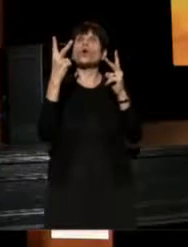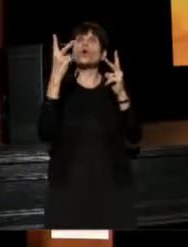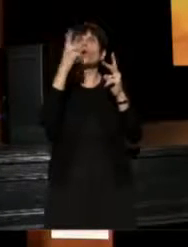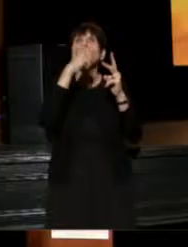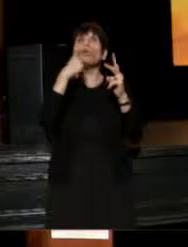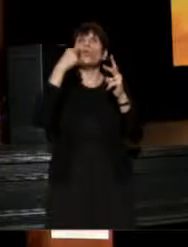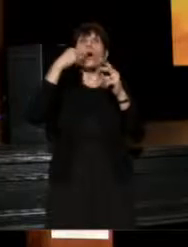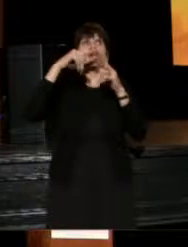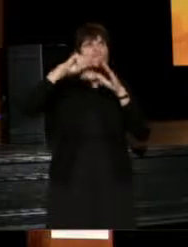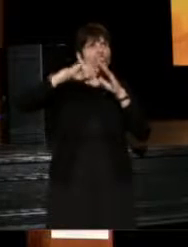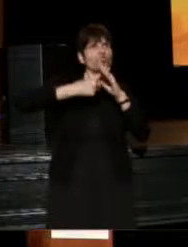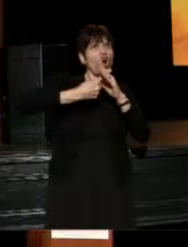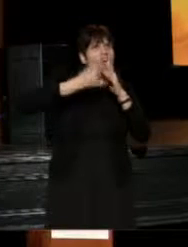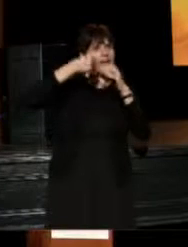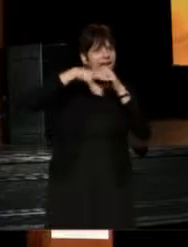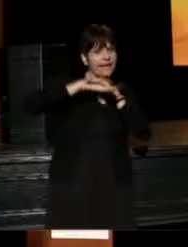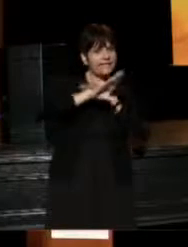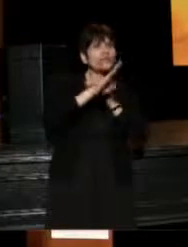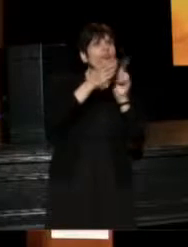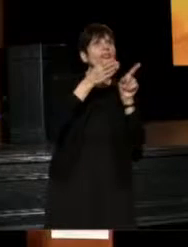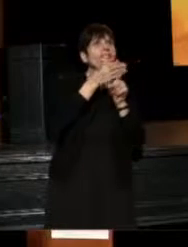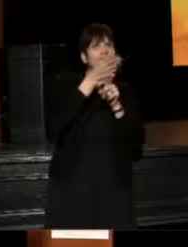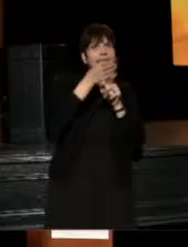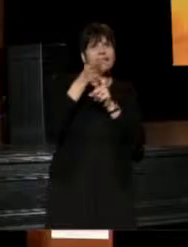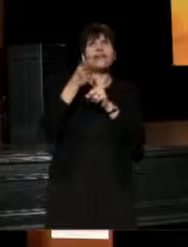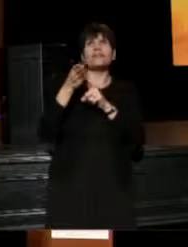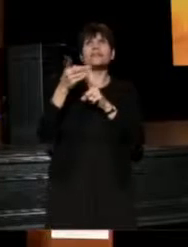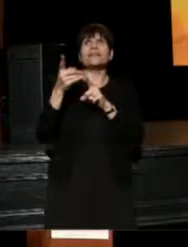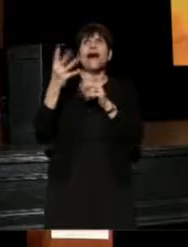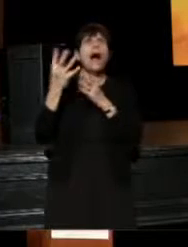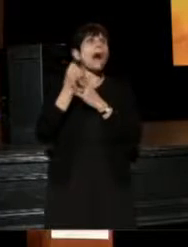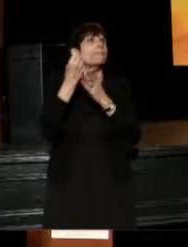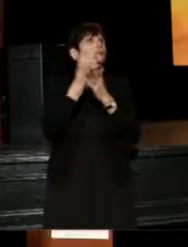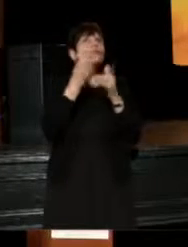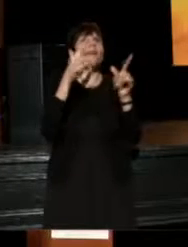that every opportunity that I can is